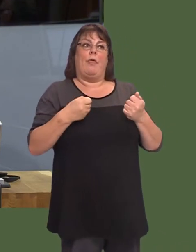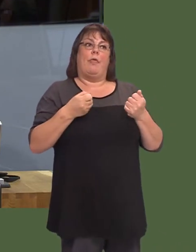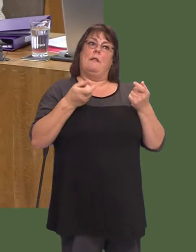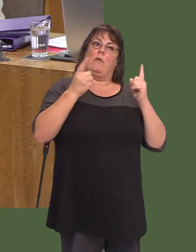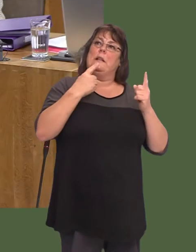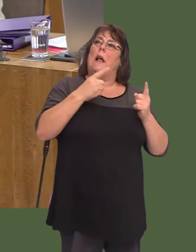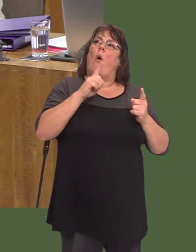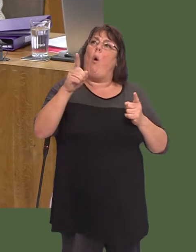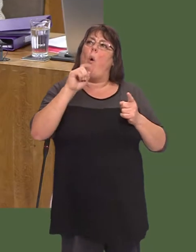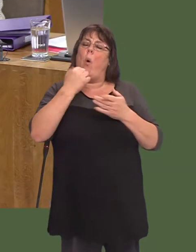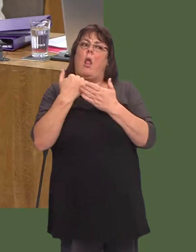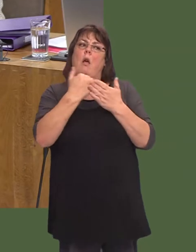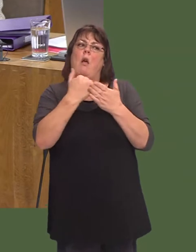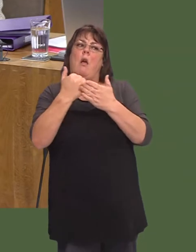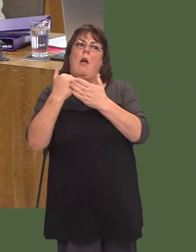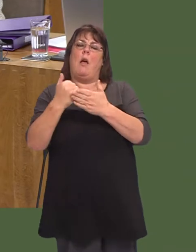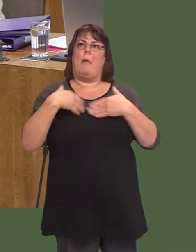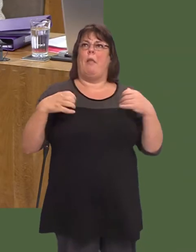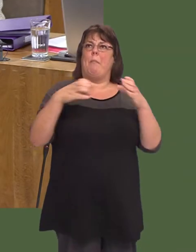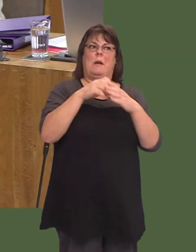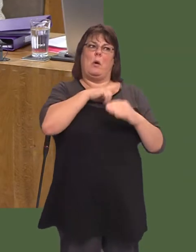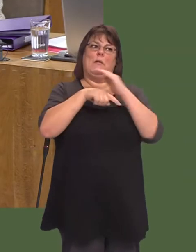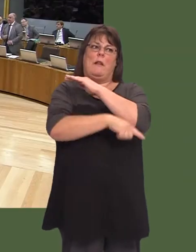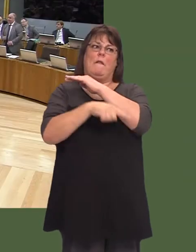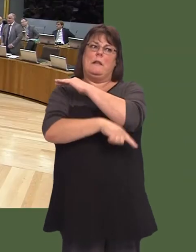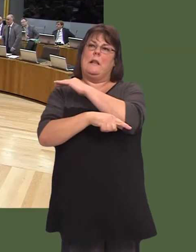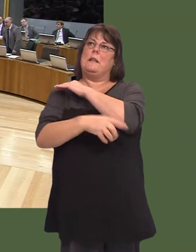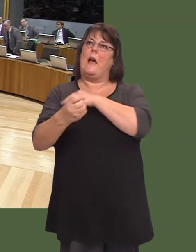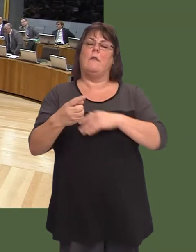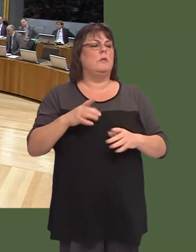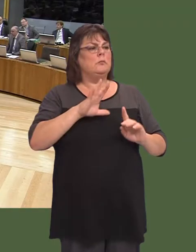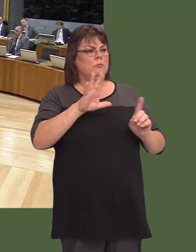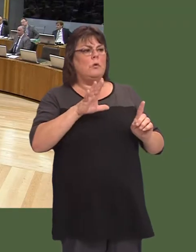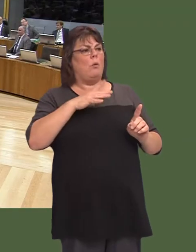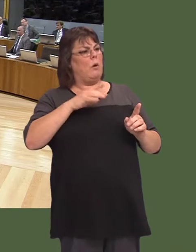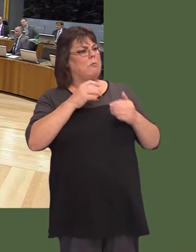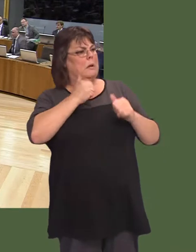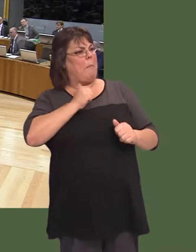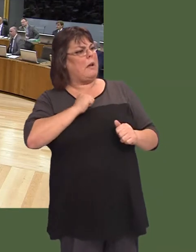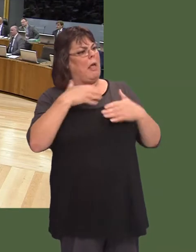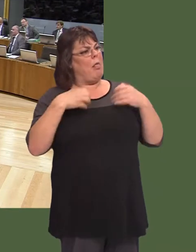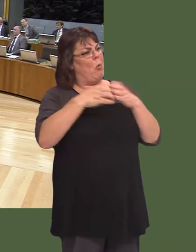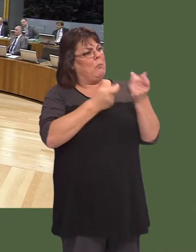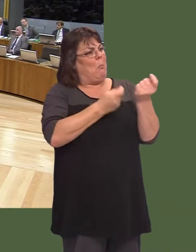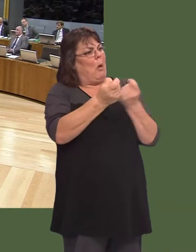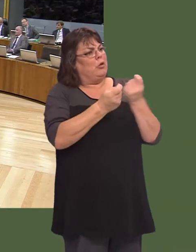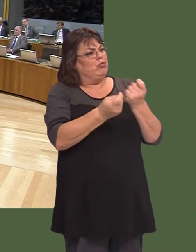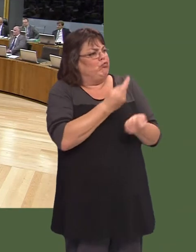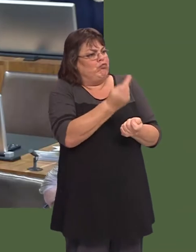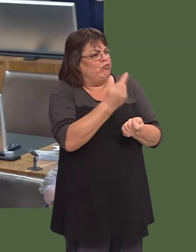Or will you have to bail out the health boards that have these projected deficits? Carwyn Jones: No, we expect health boards to be able to manage with the resources that they have.